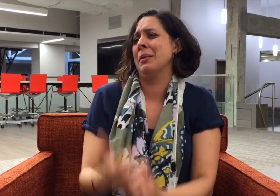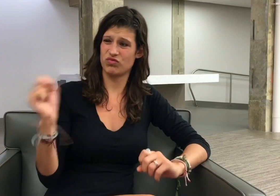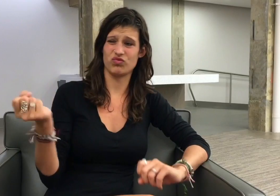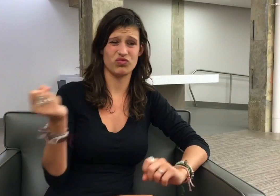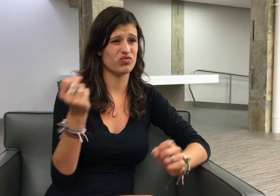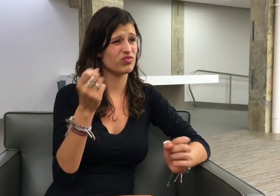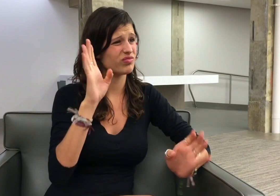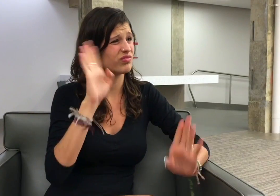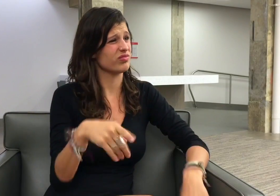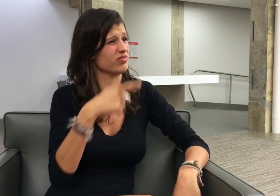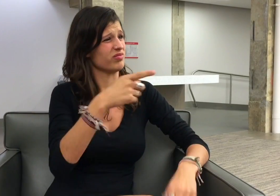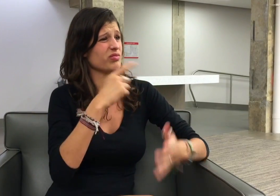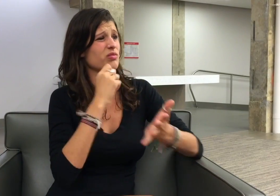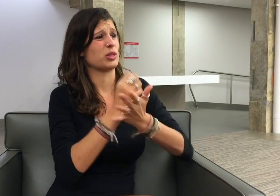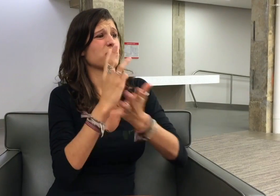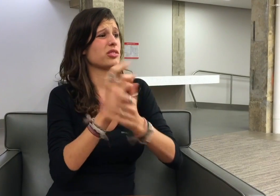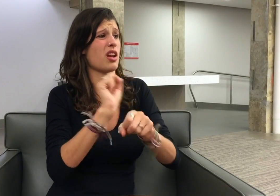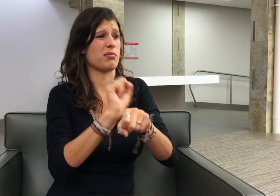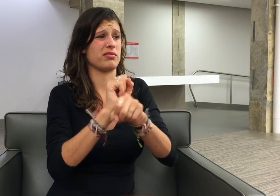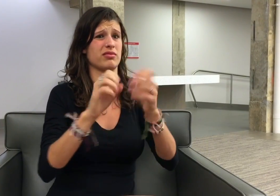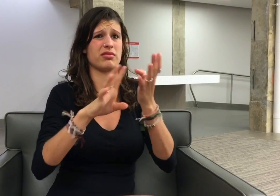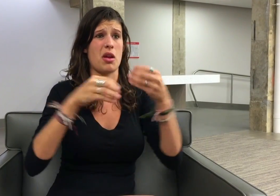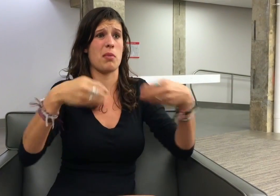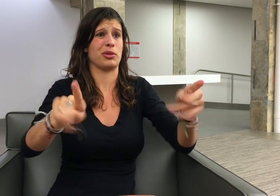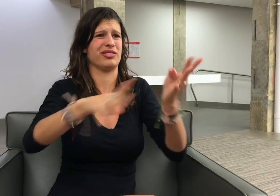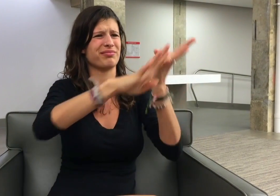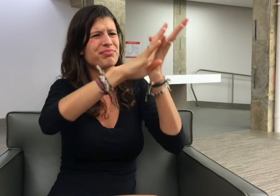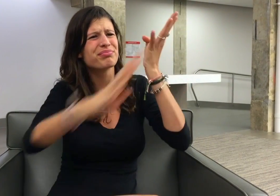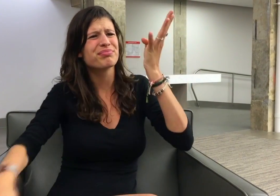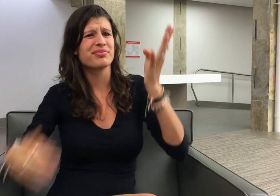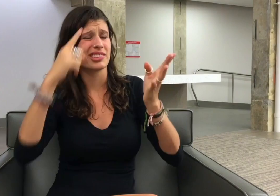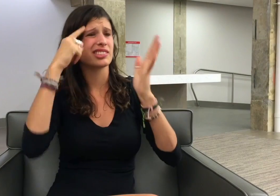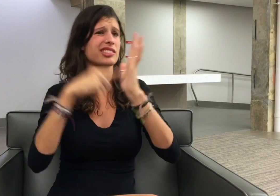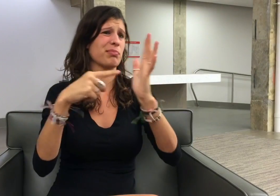Rebecca: Yes...did you know that there are countless opportunities for social workers?